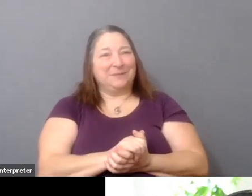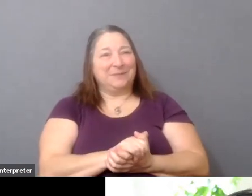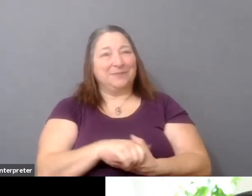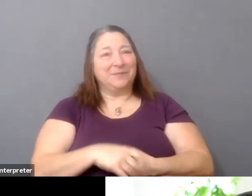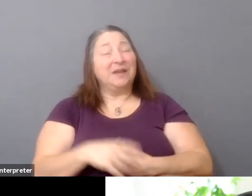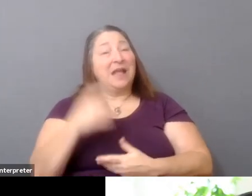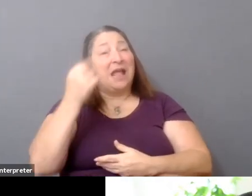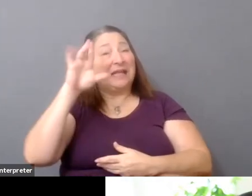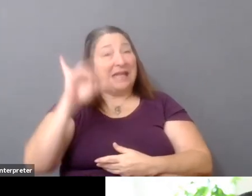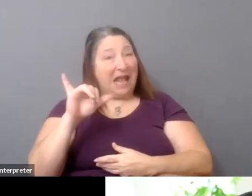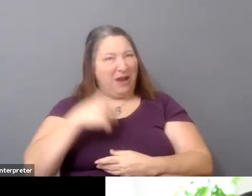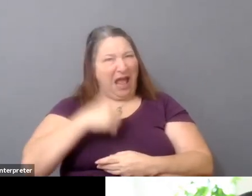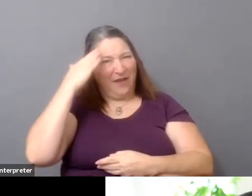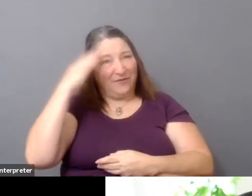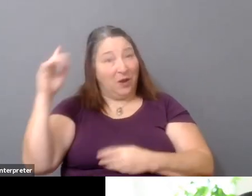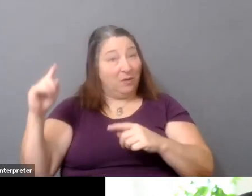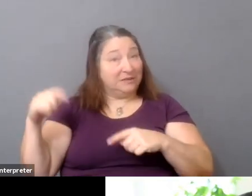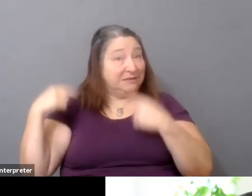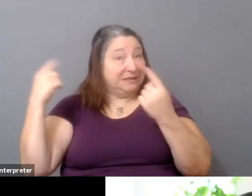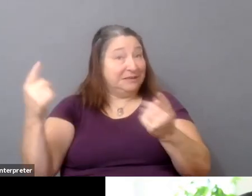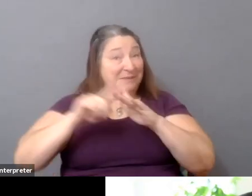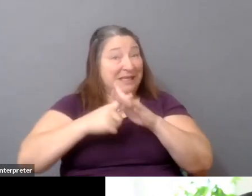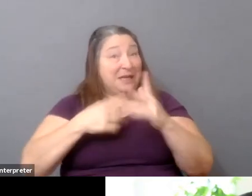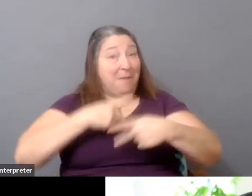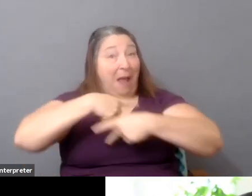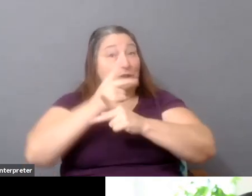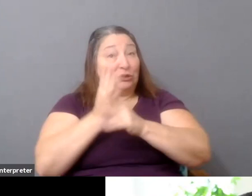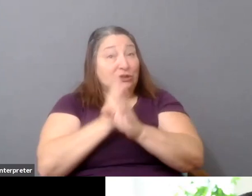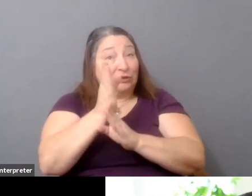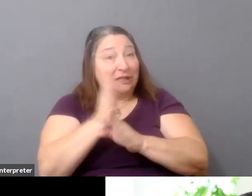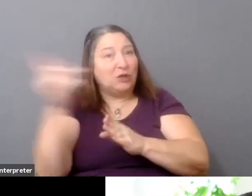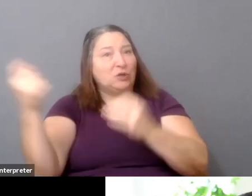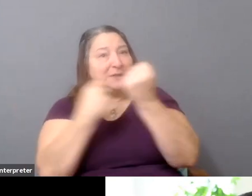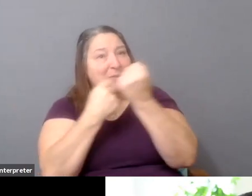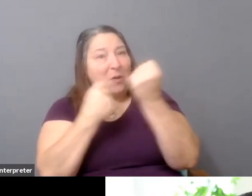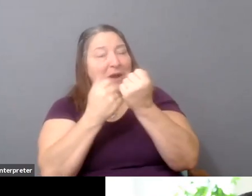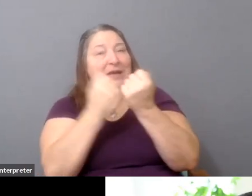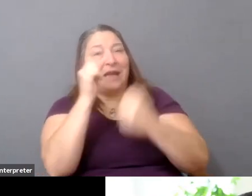that I've known since the beginning of my producing career who has supported Asian American artists.